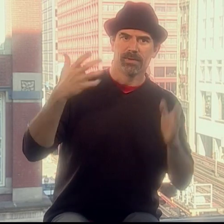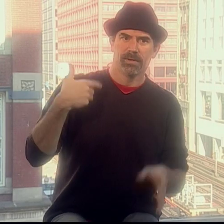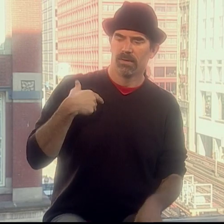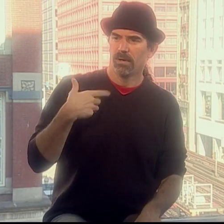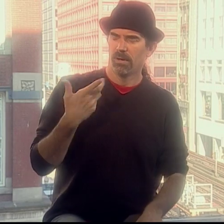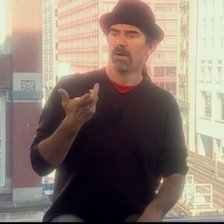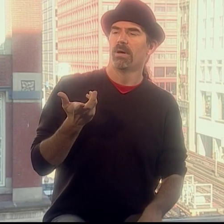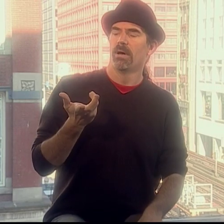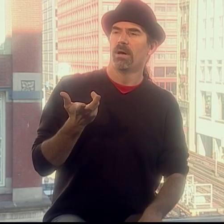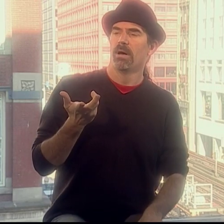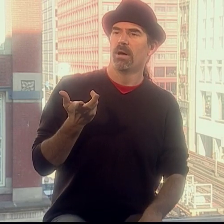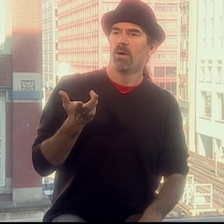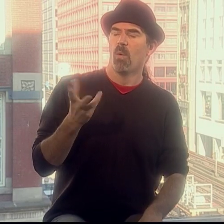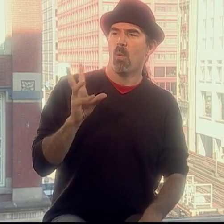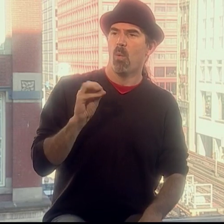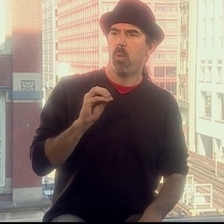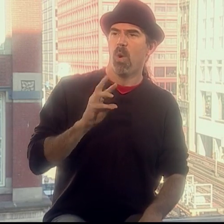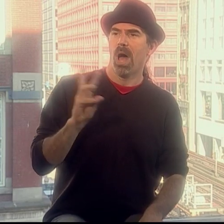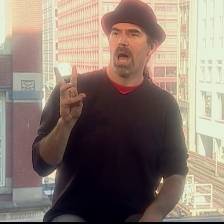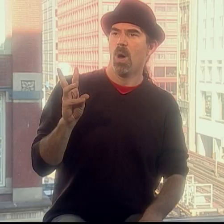and I thought "Wow!"